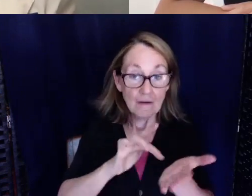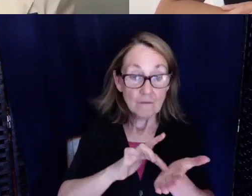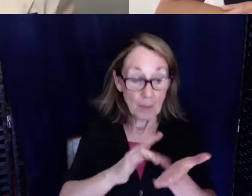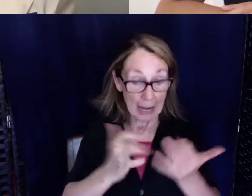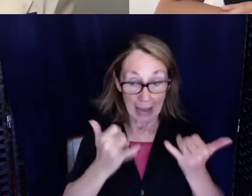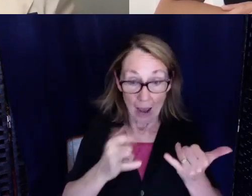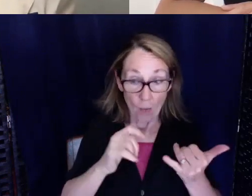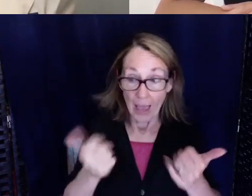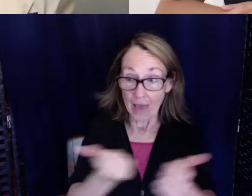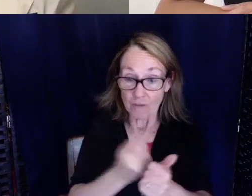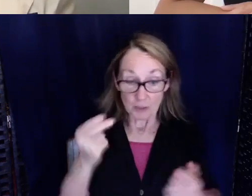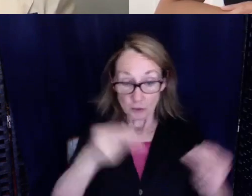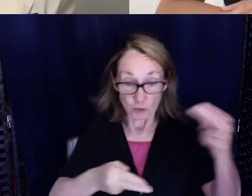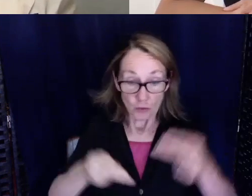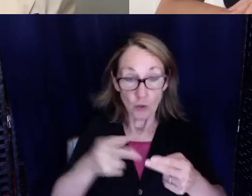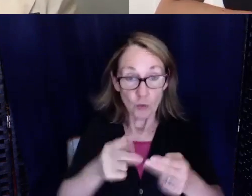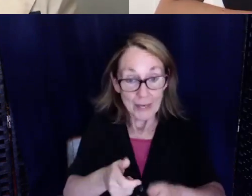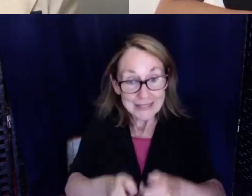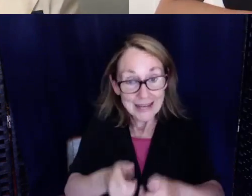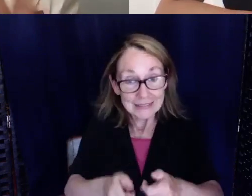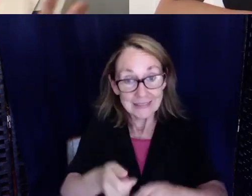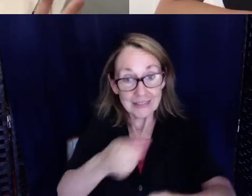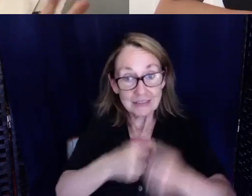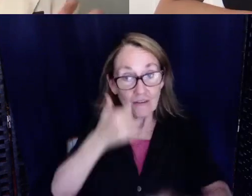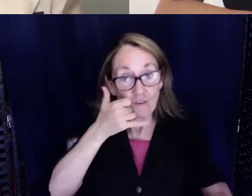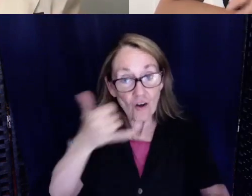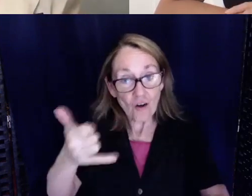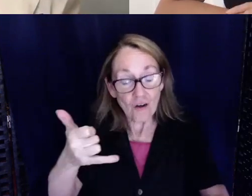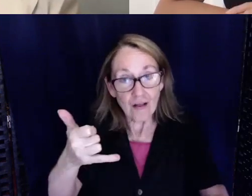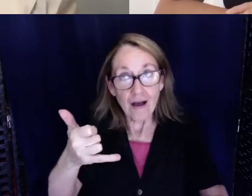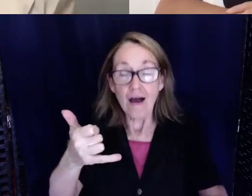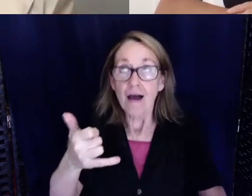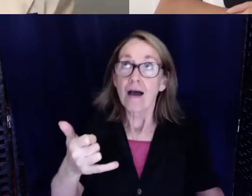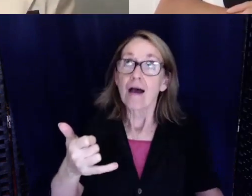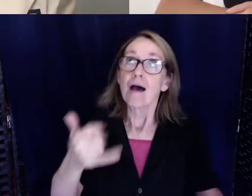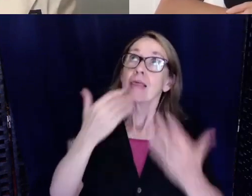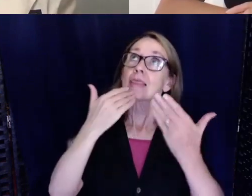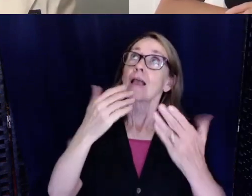and not have a call each other anymore. Nice. That's been a godsend.